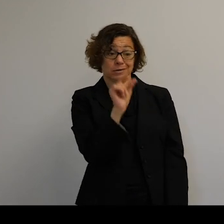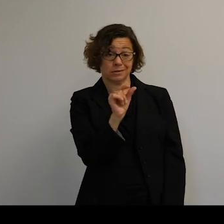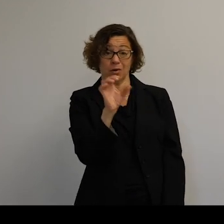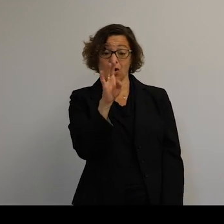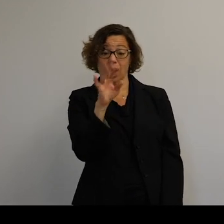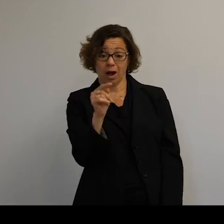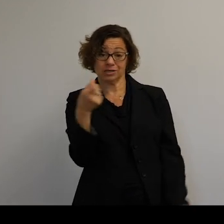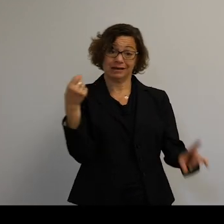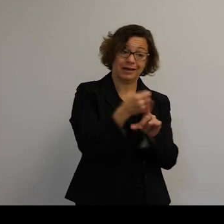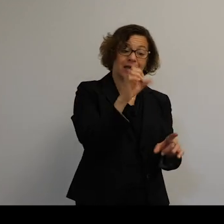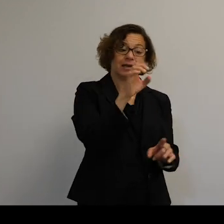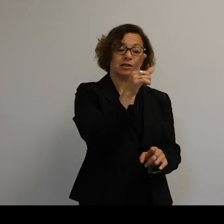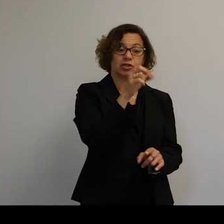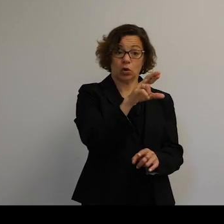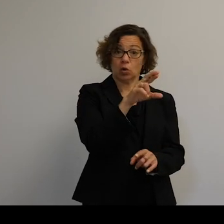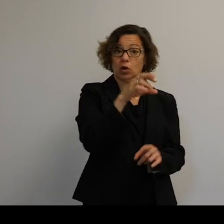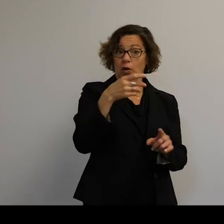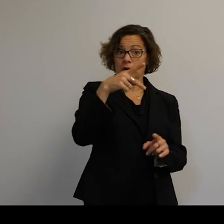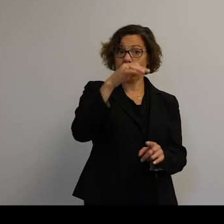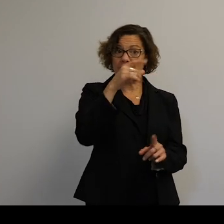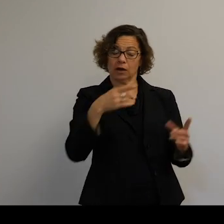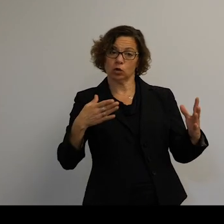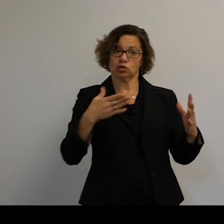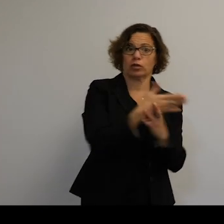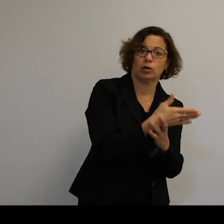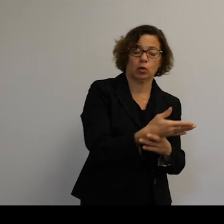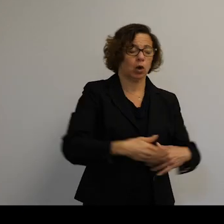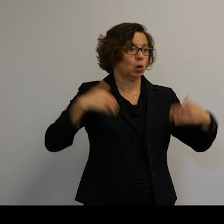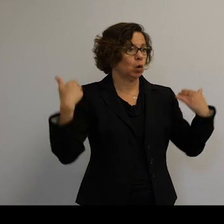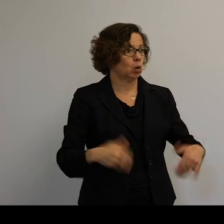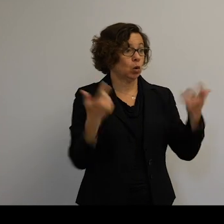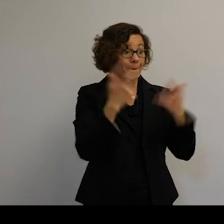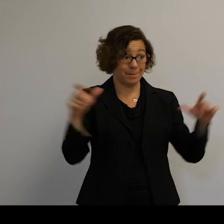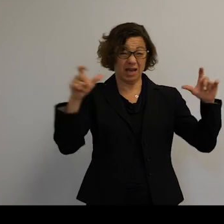Hitting that solar panel just goes straight through it. So anything bigger has much more energy.